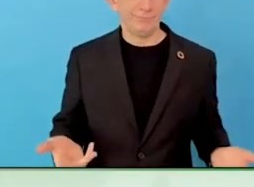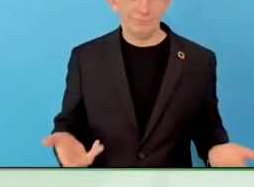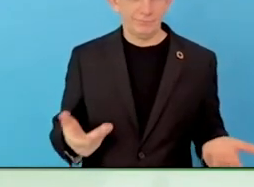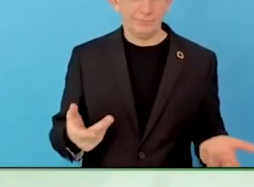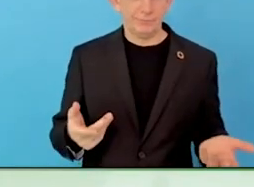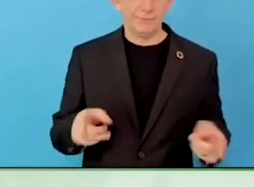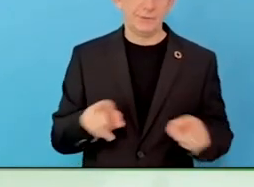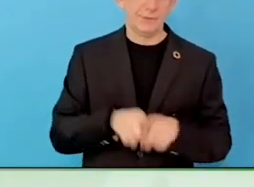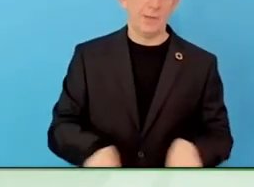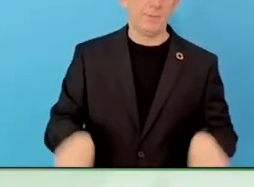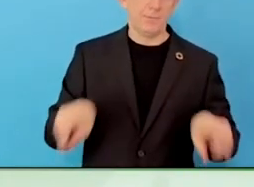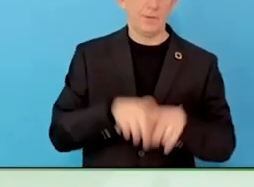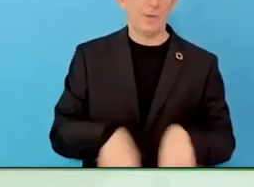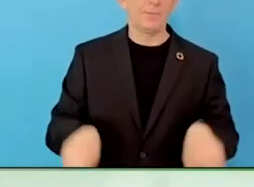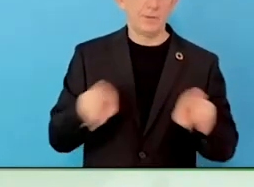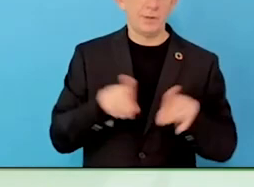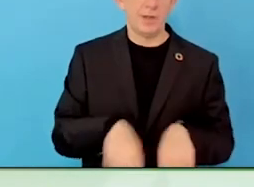Somehow it is fitting a need.